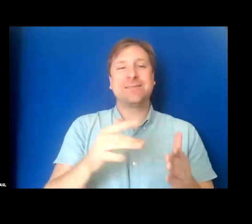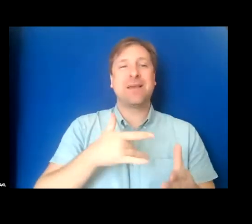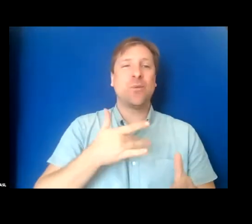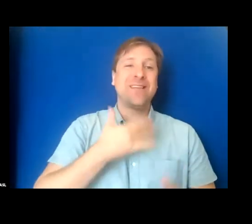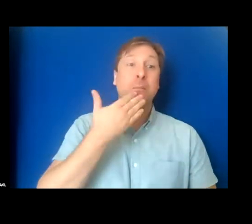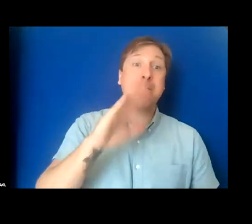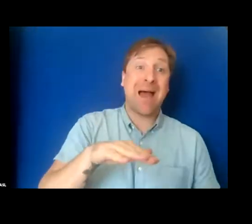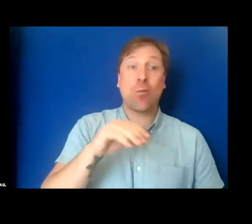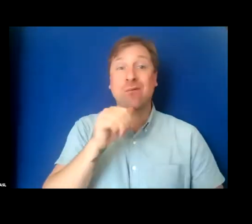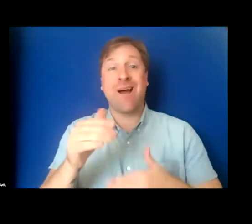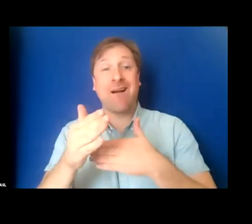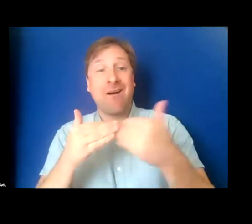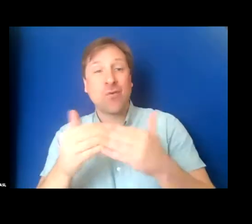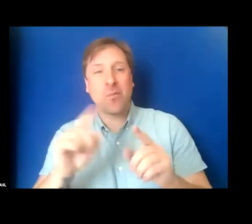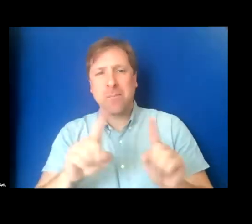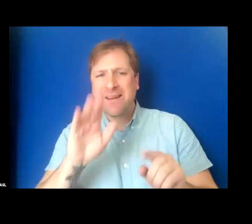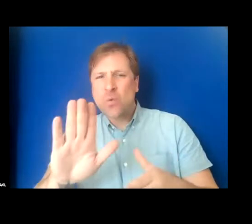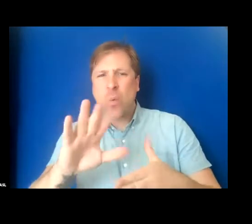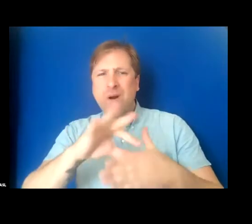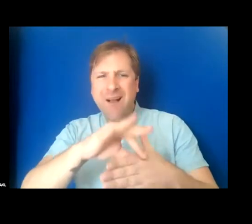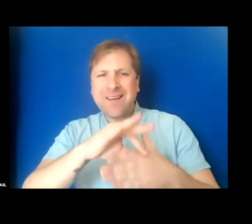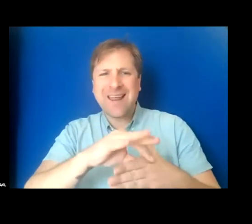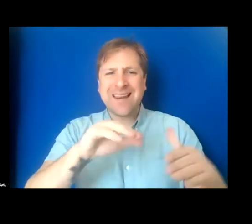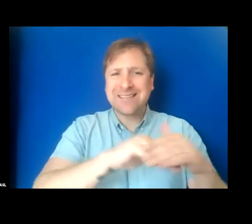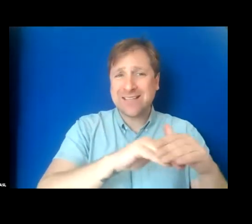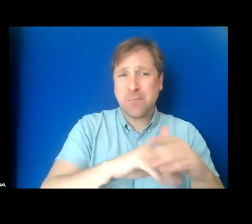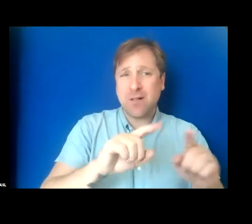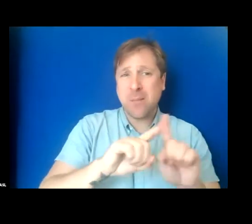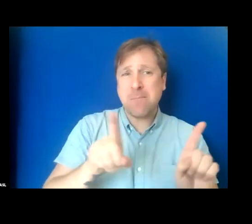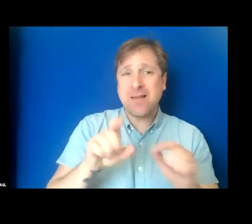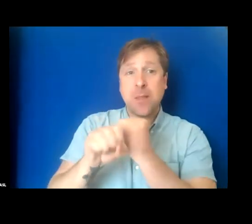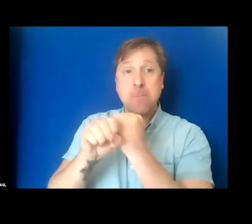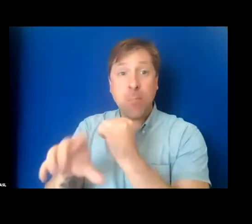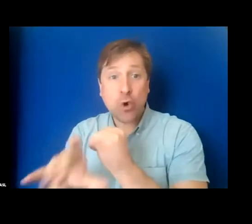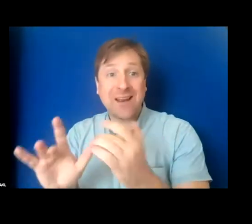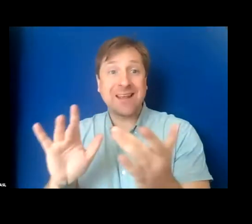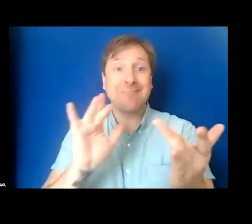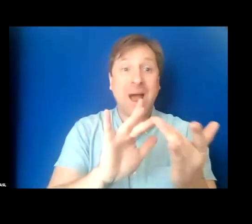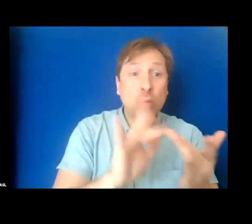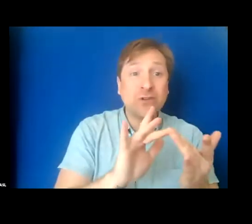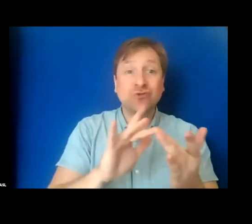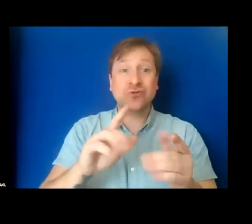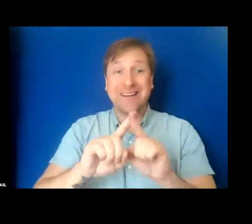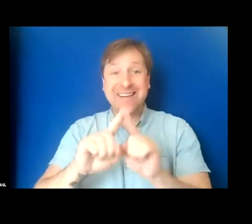But if your main content is accessible but the marketing and outreach and peripheral media surrounding it are not,